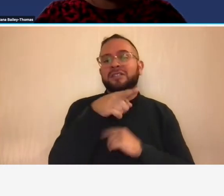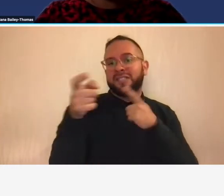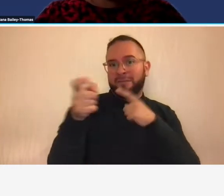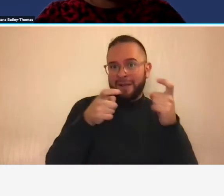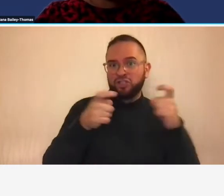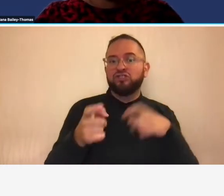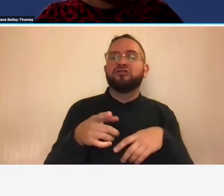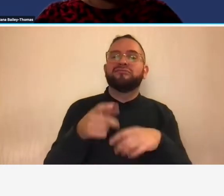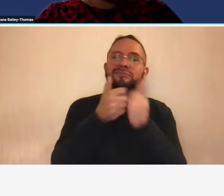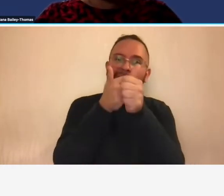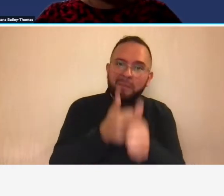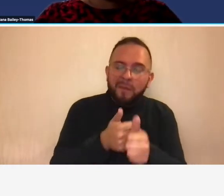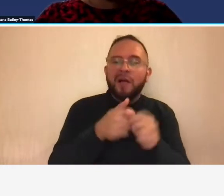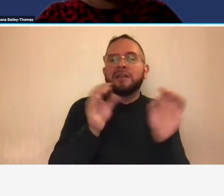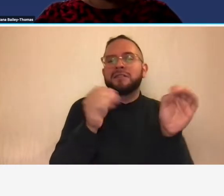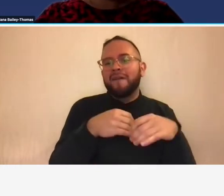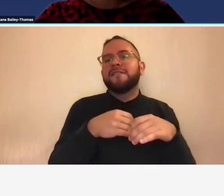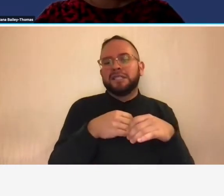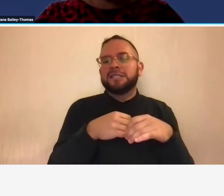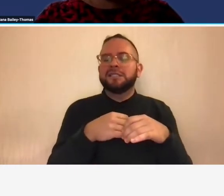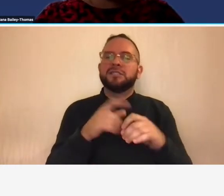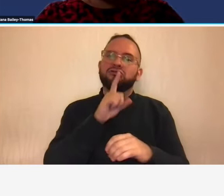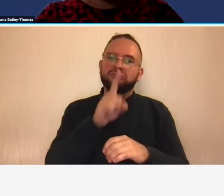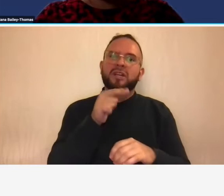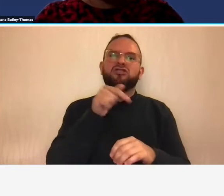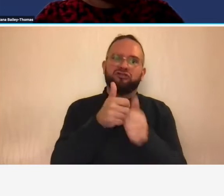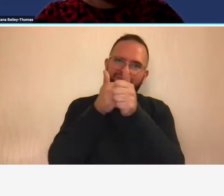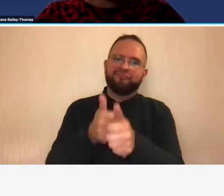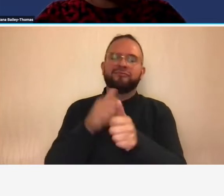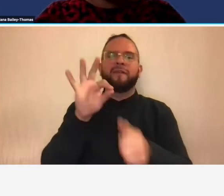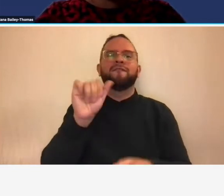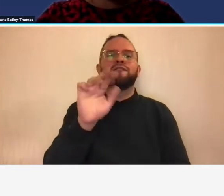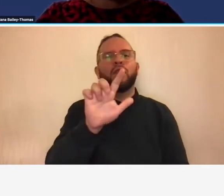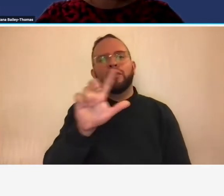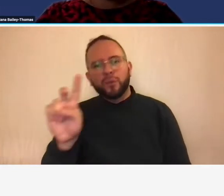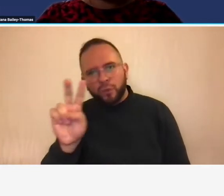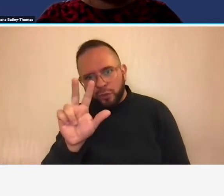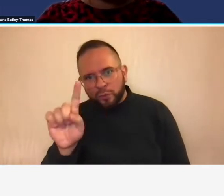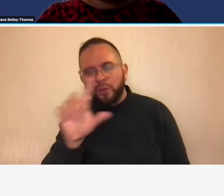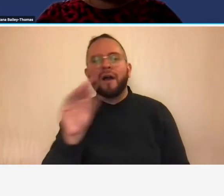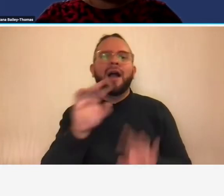ensures financial compliance according to far31 and district contracting and procurement rules